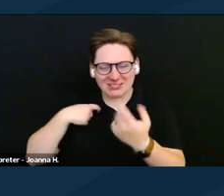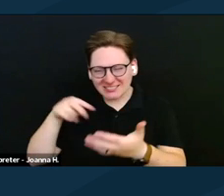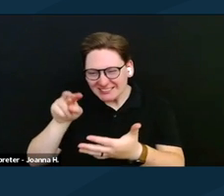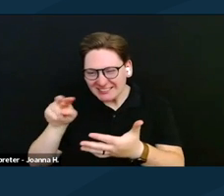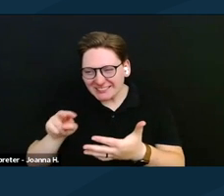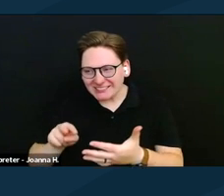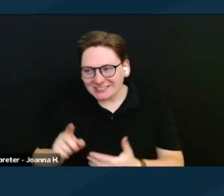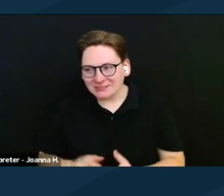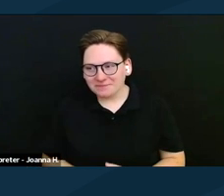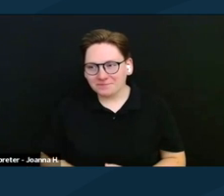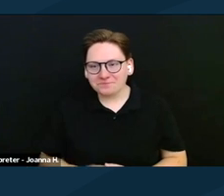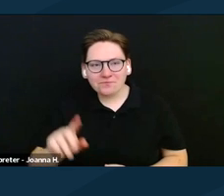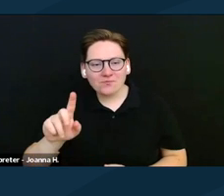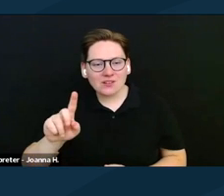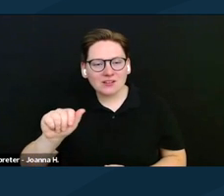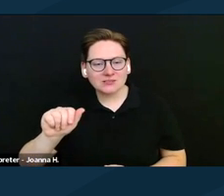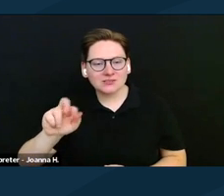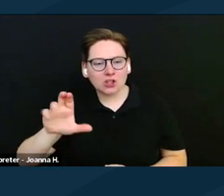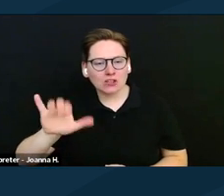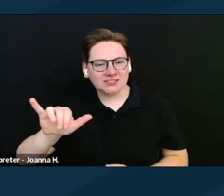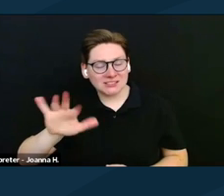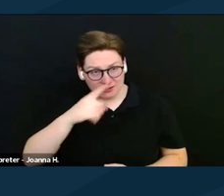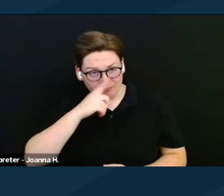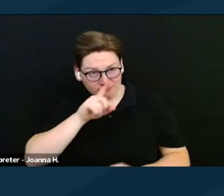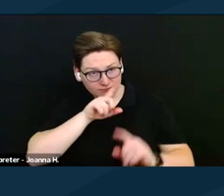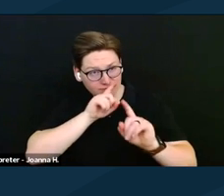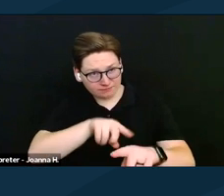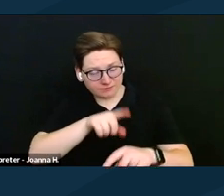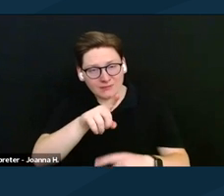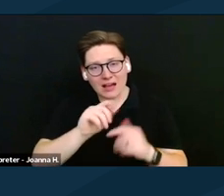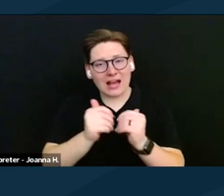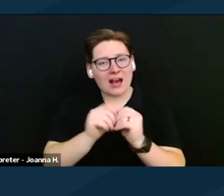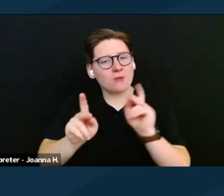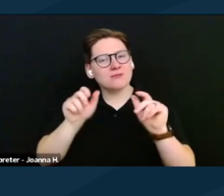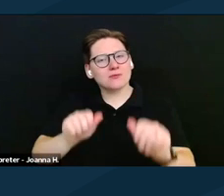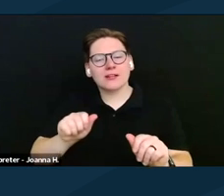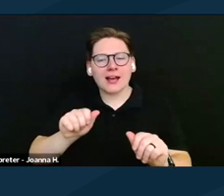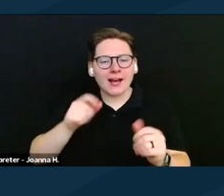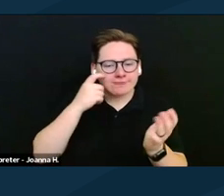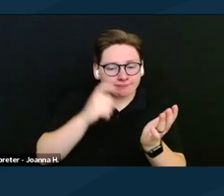Darcy, could you speak to how people could find out if their member of Congress has co-sponsored